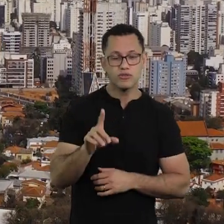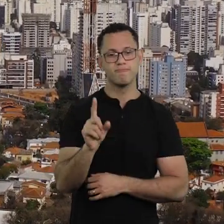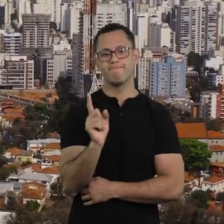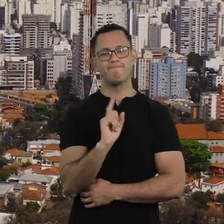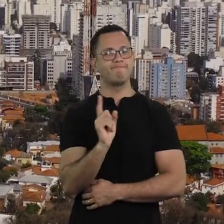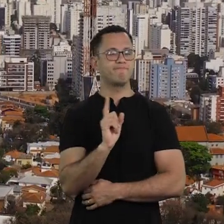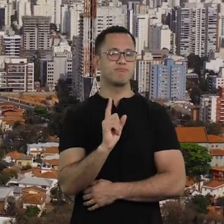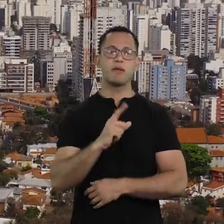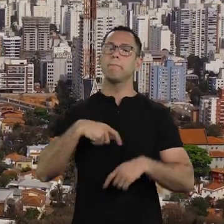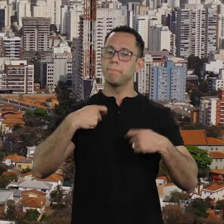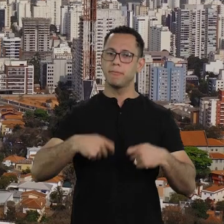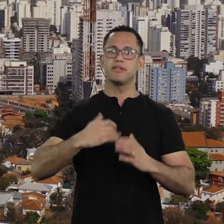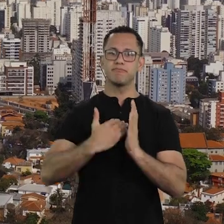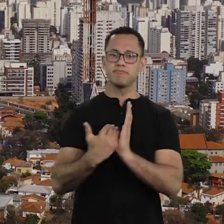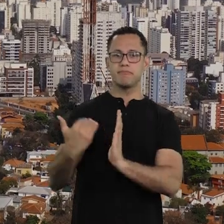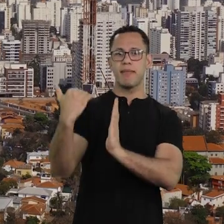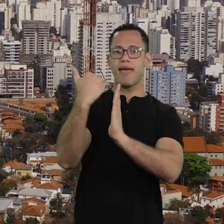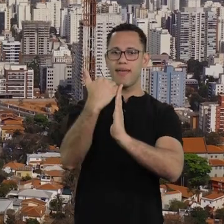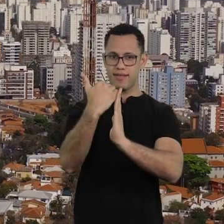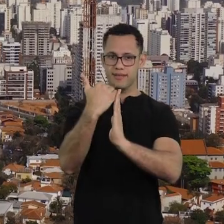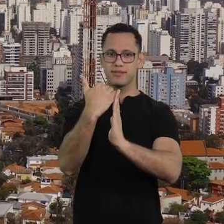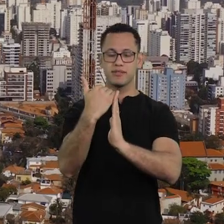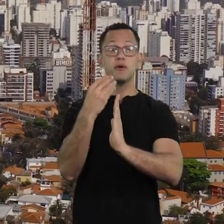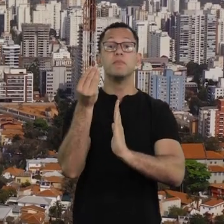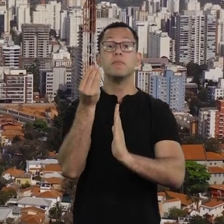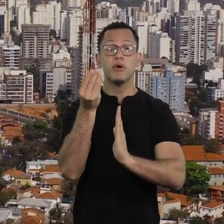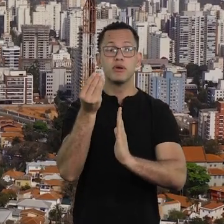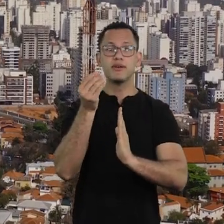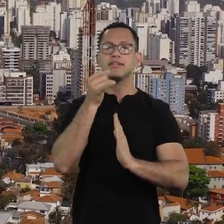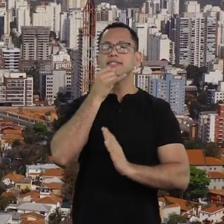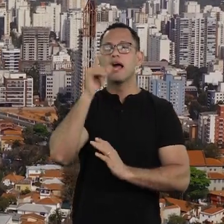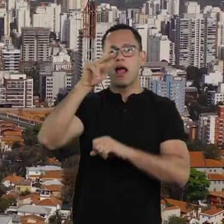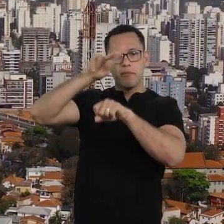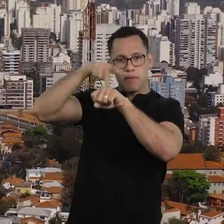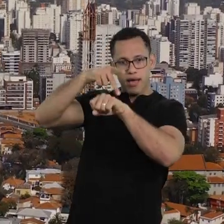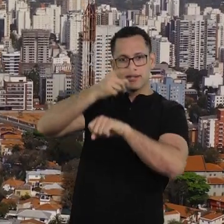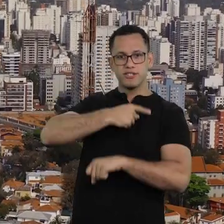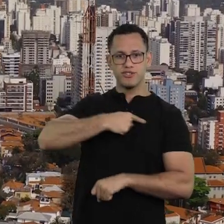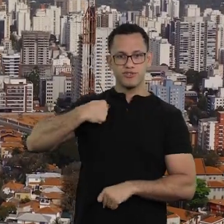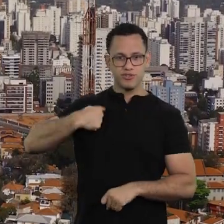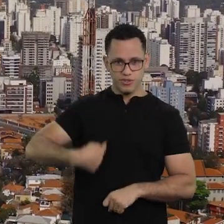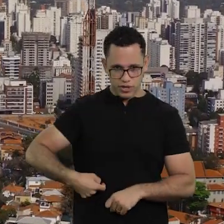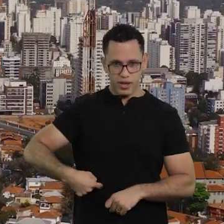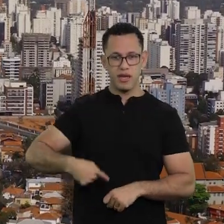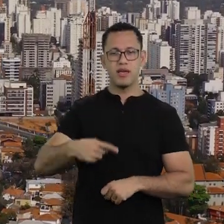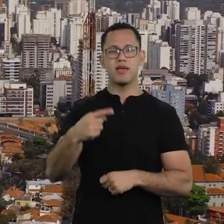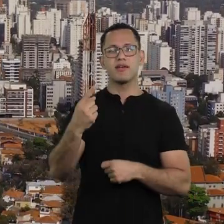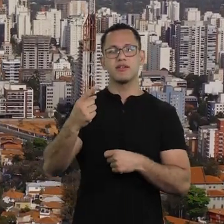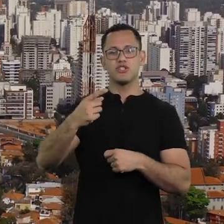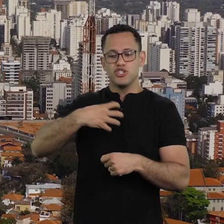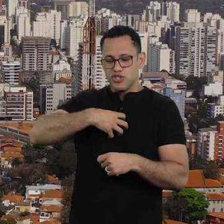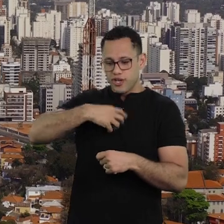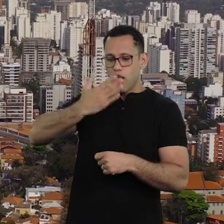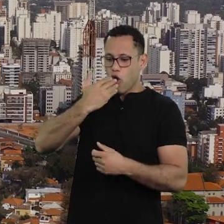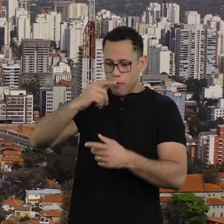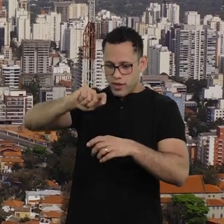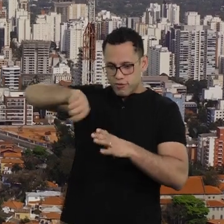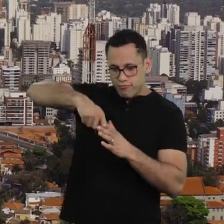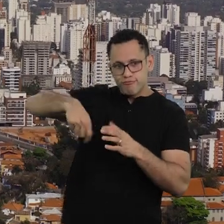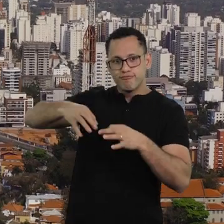this is no longer enough. Why not? Because the way China handles the food,